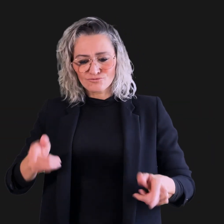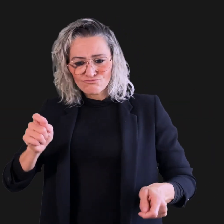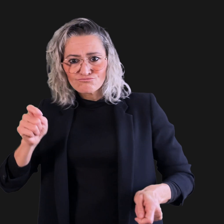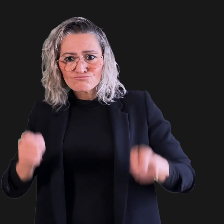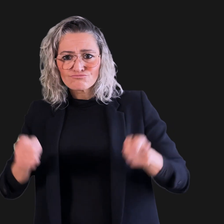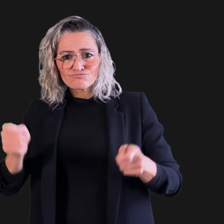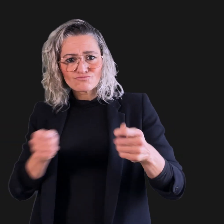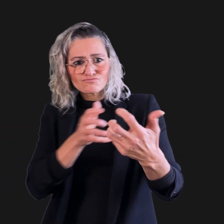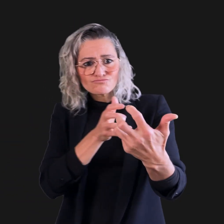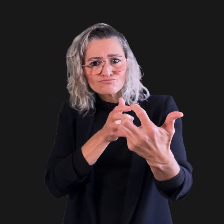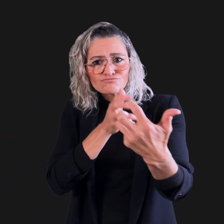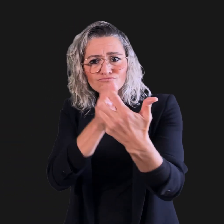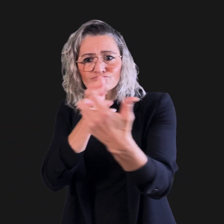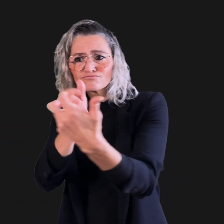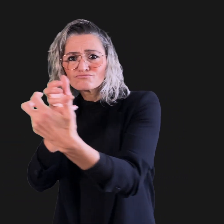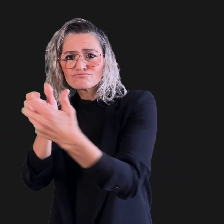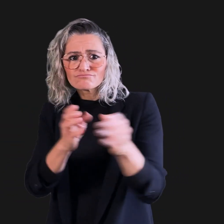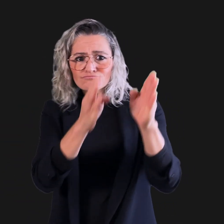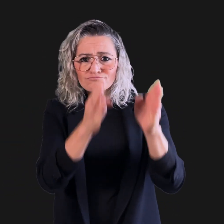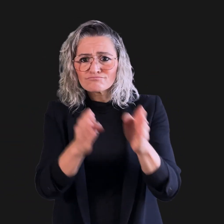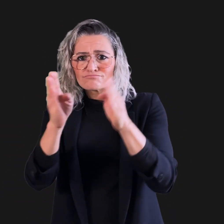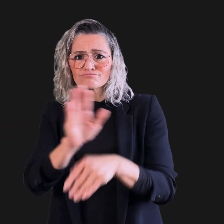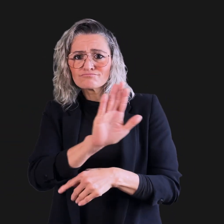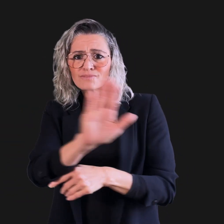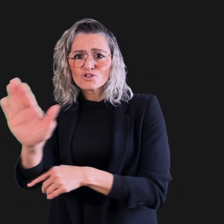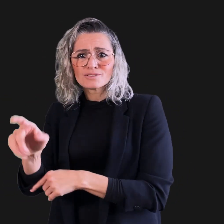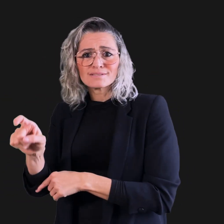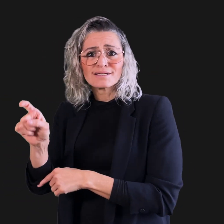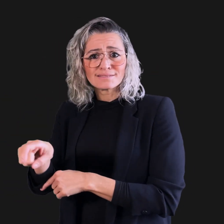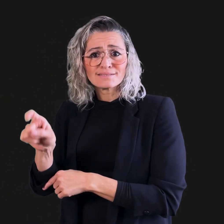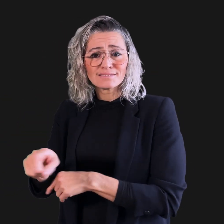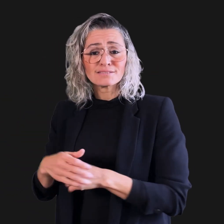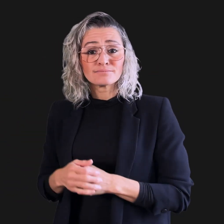Accommodation needs